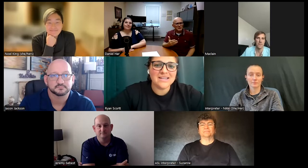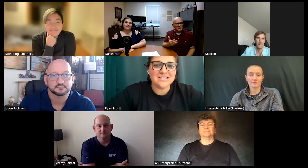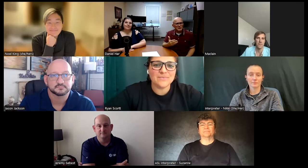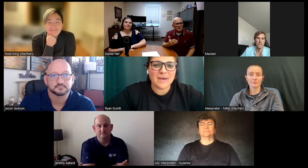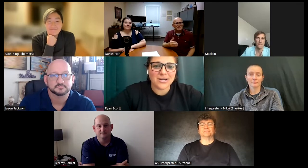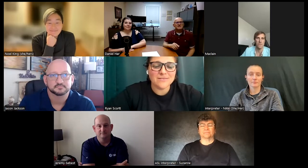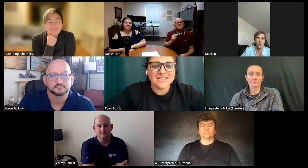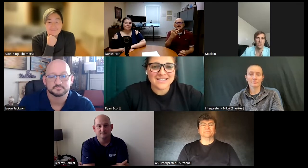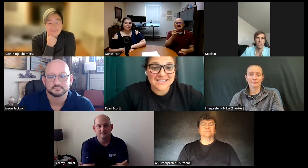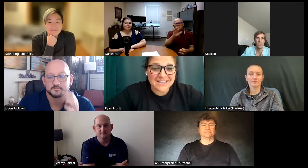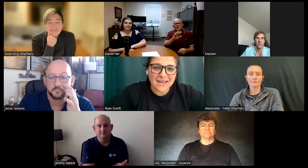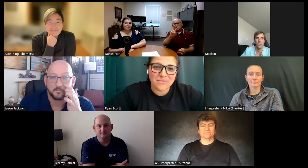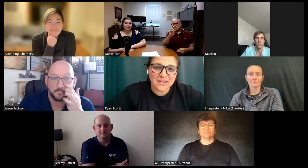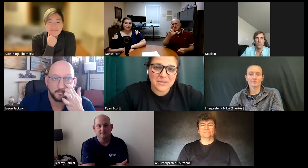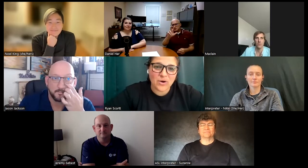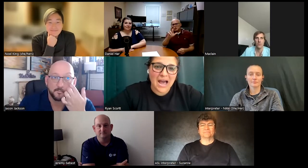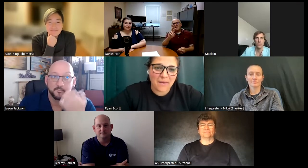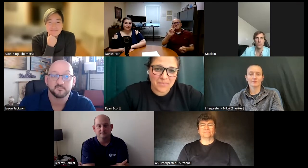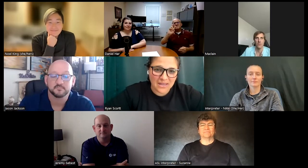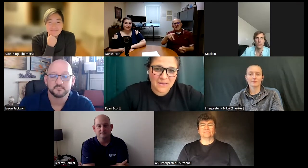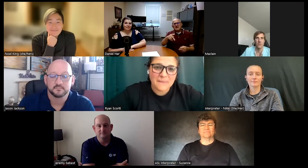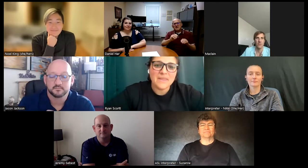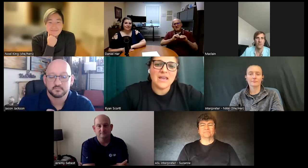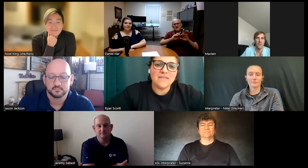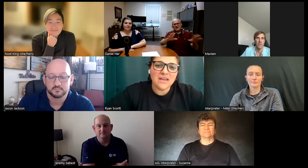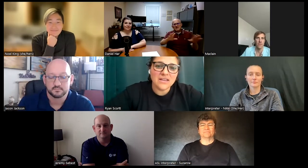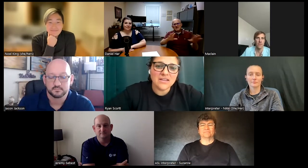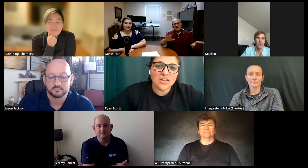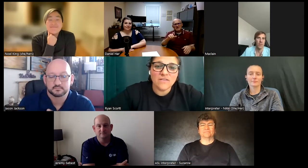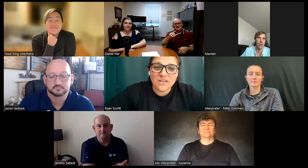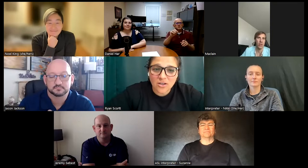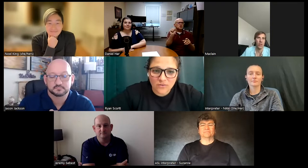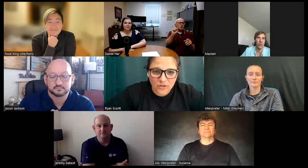really inspired me to see and make people happy and then the video phone